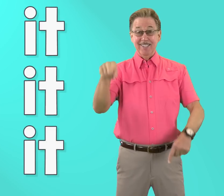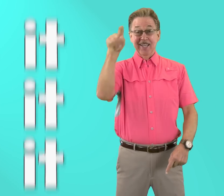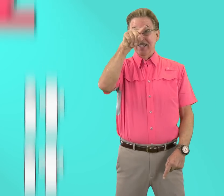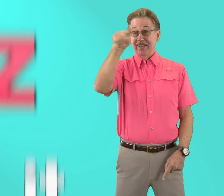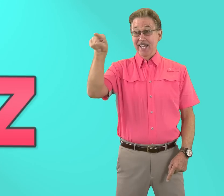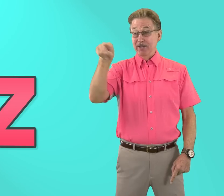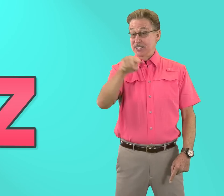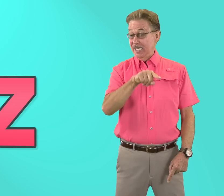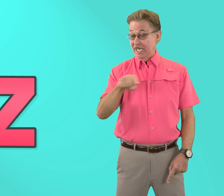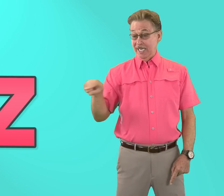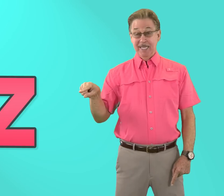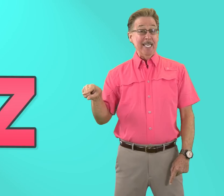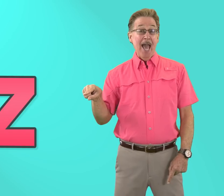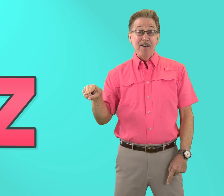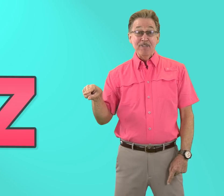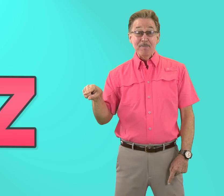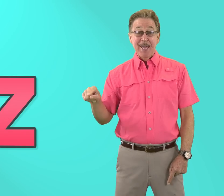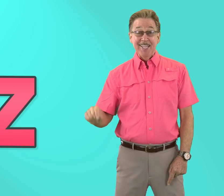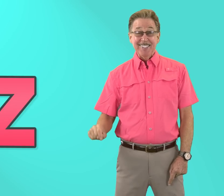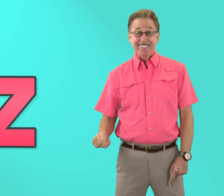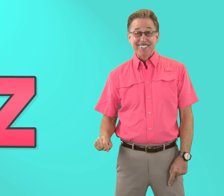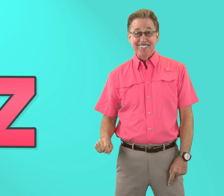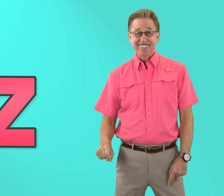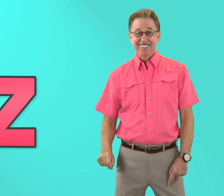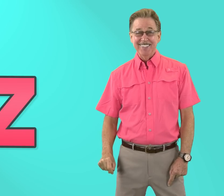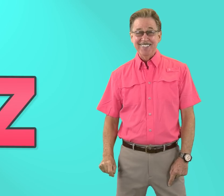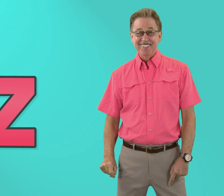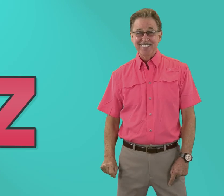Letter Z z in the alphabet